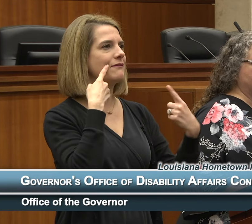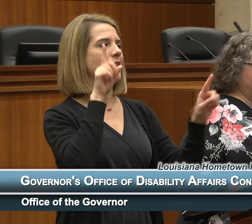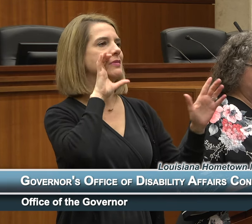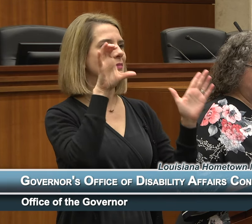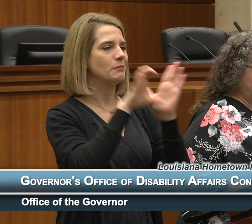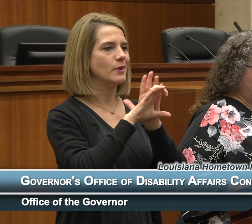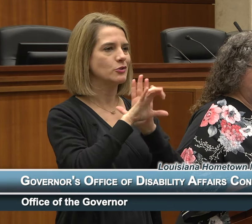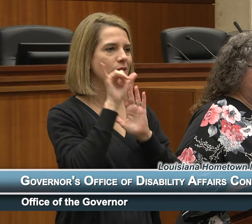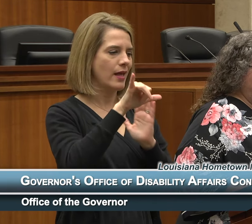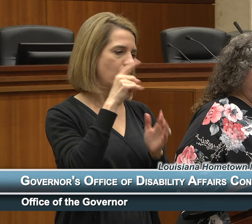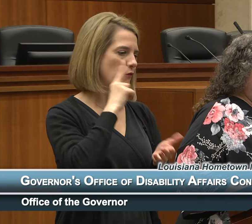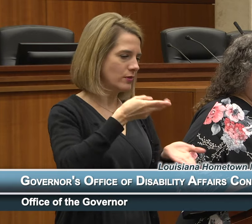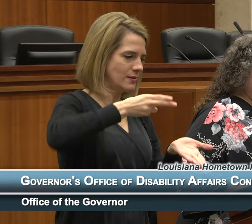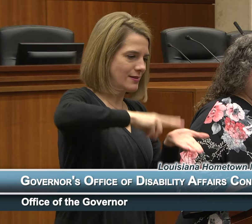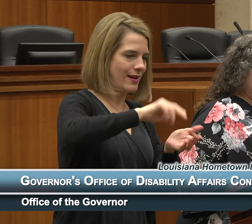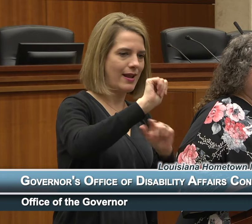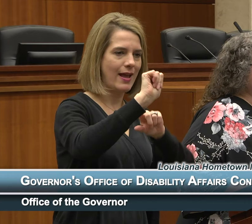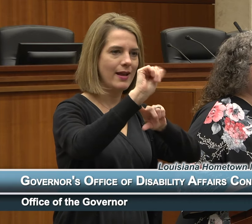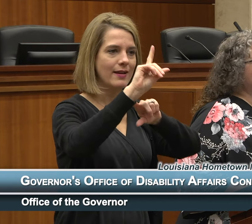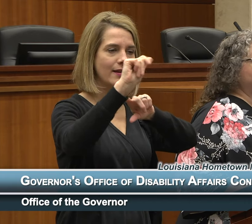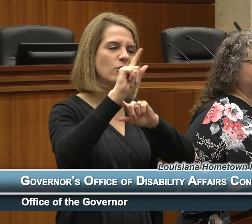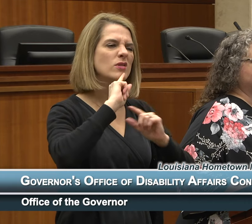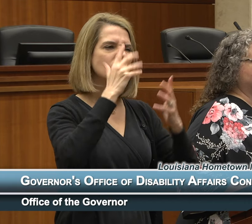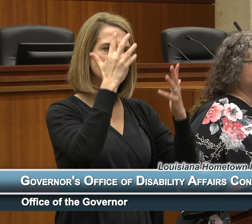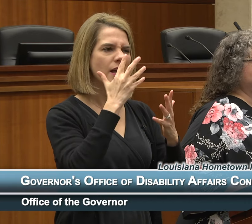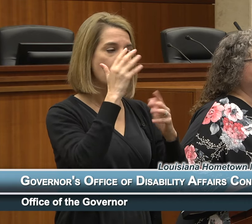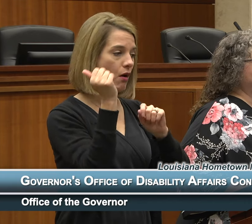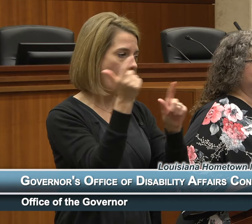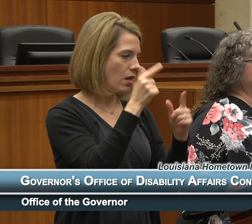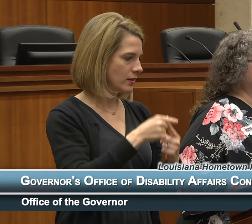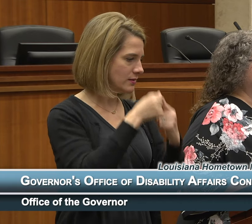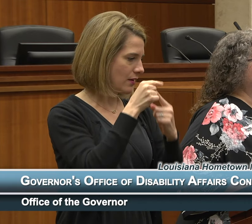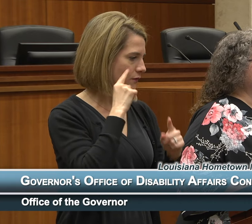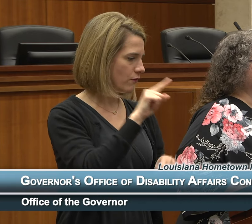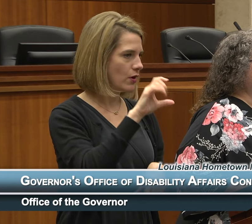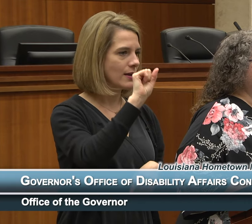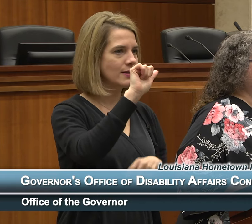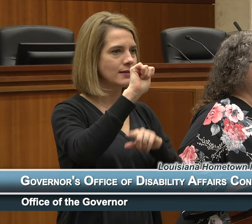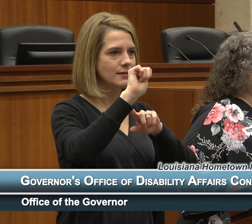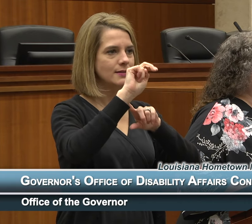signing of ADA, sadly, everybody except for Cindy Perino, has